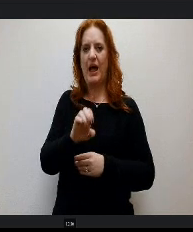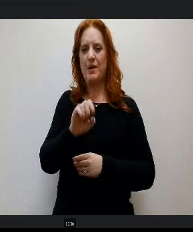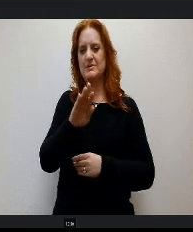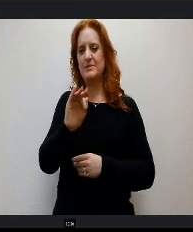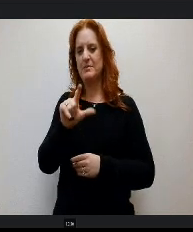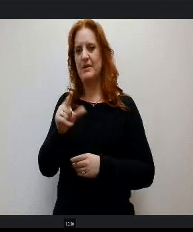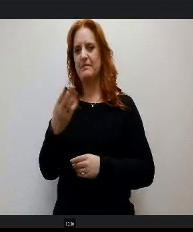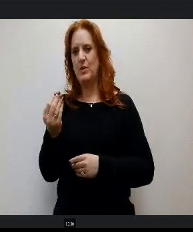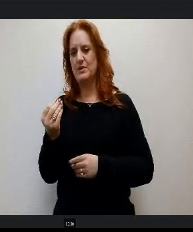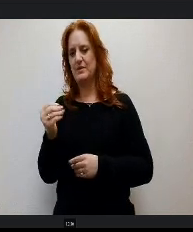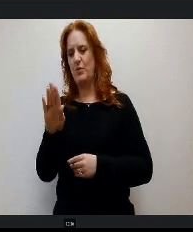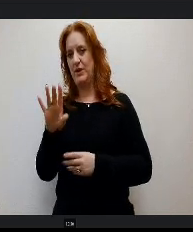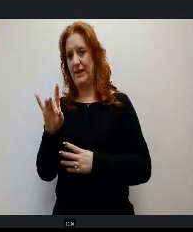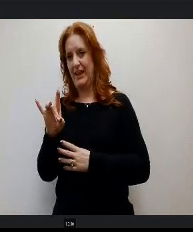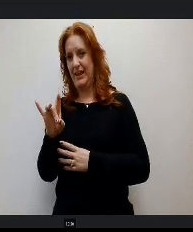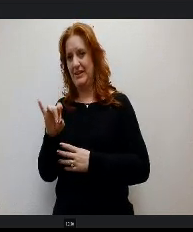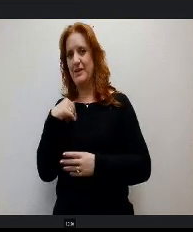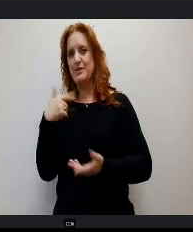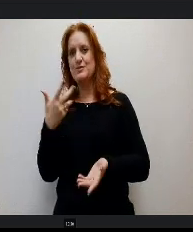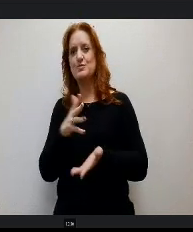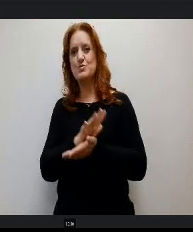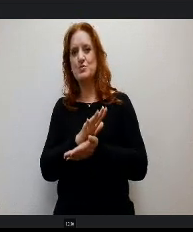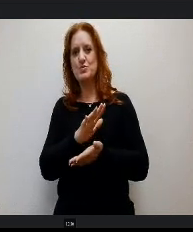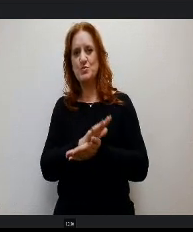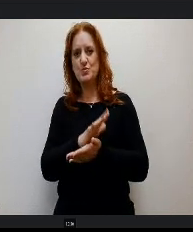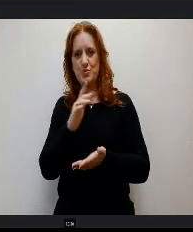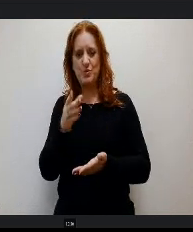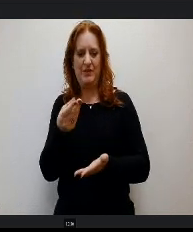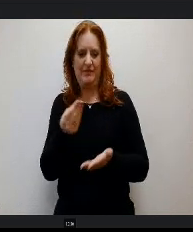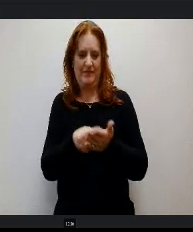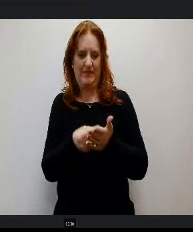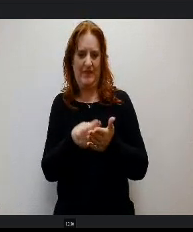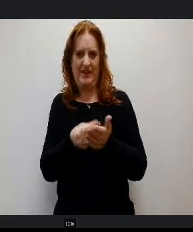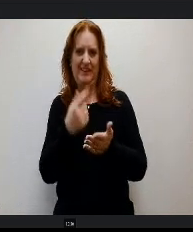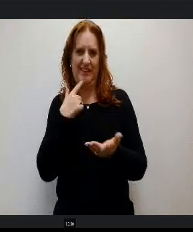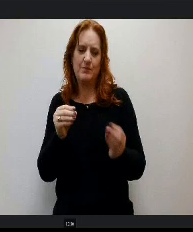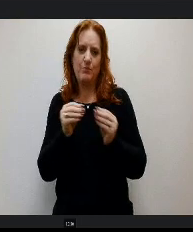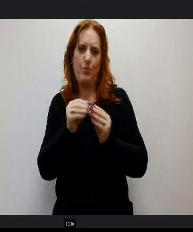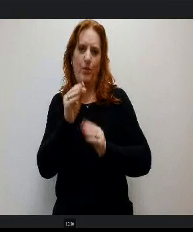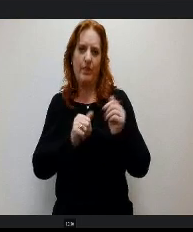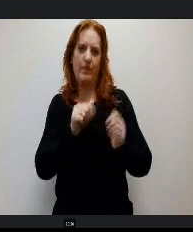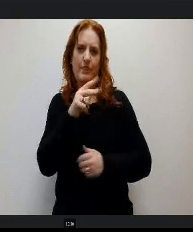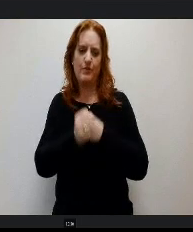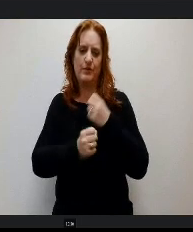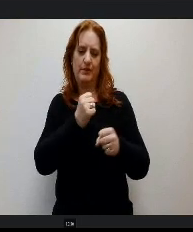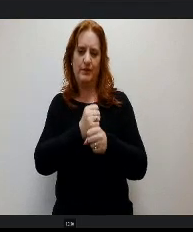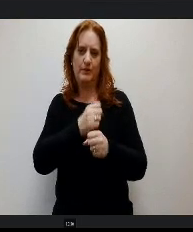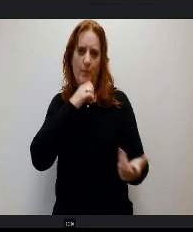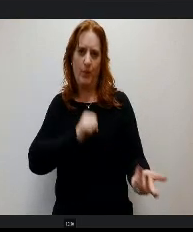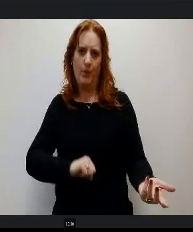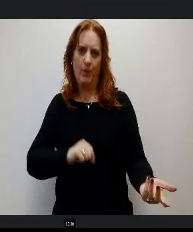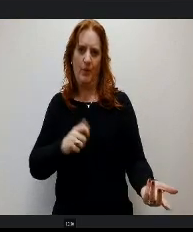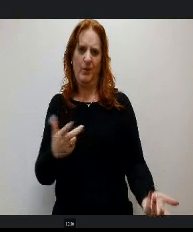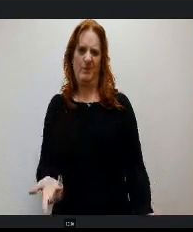Our school funding formula in the state of Colorado is over 30 years old, so it's a bit antiquated